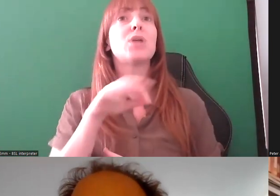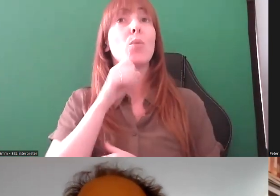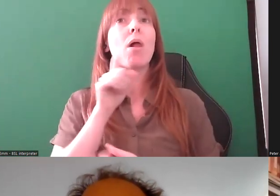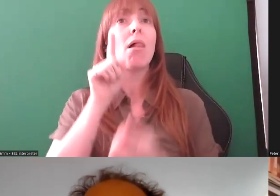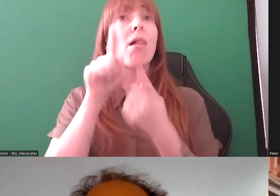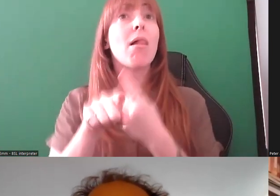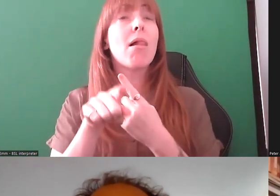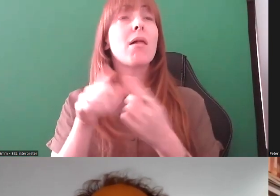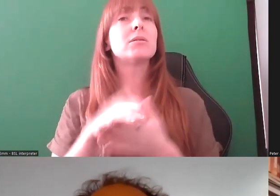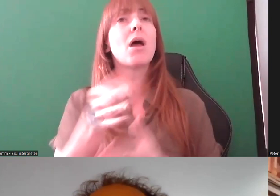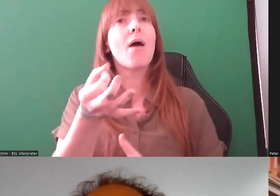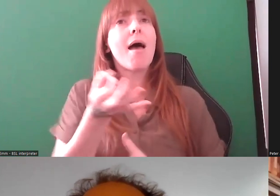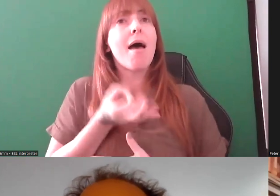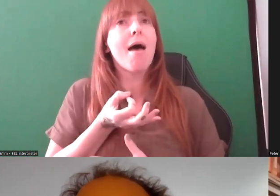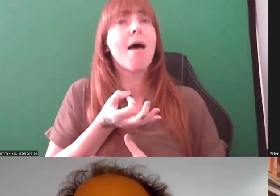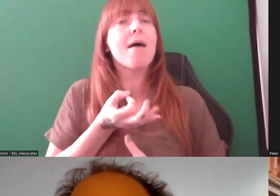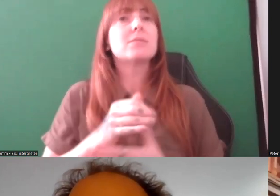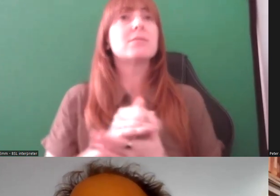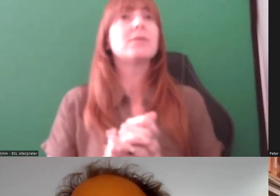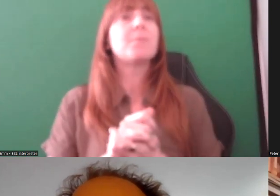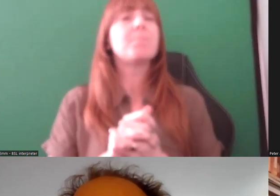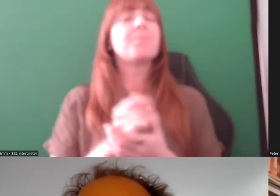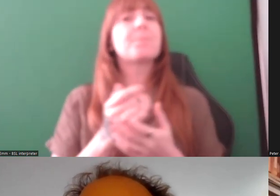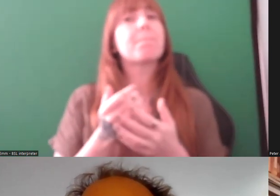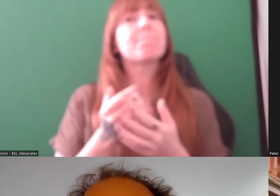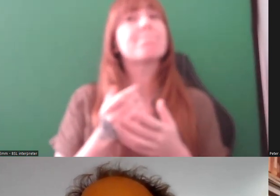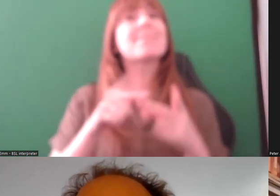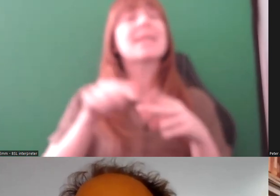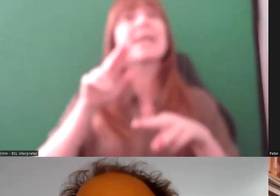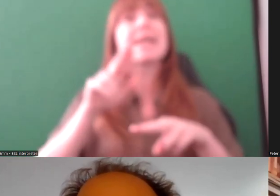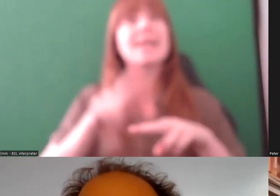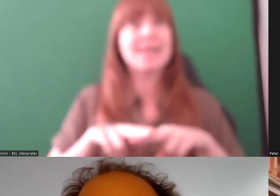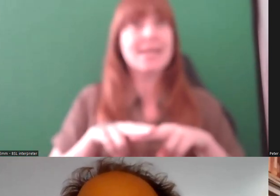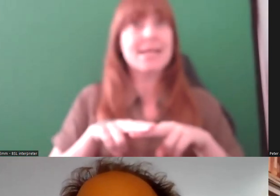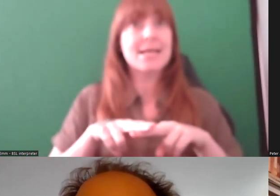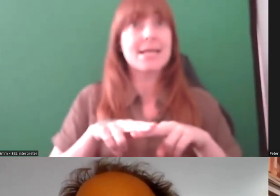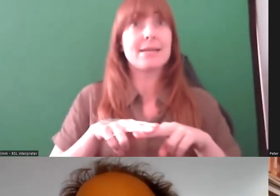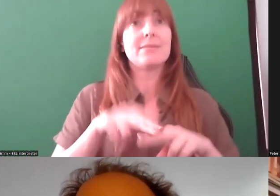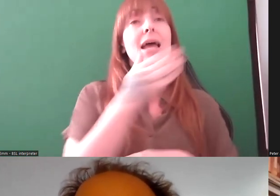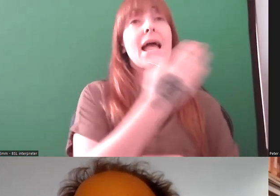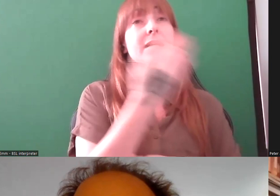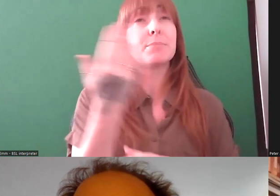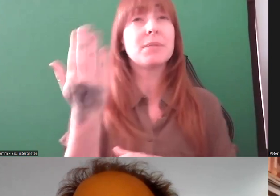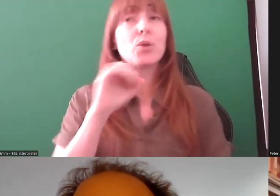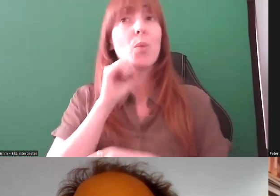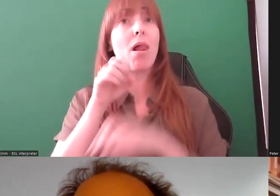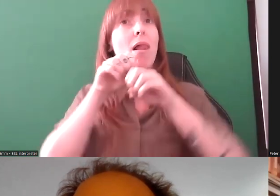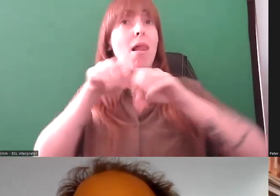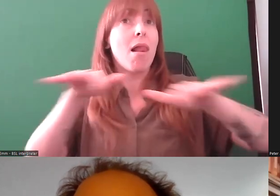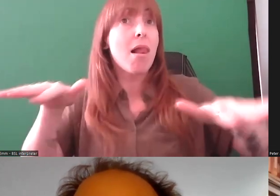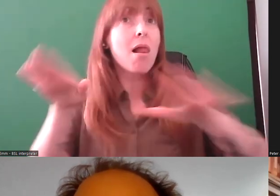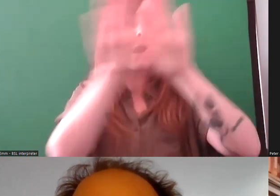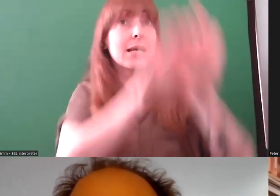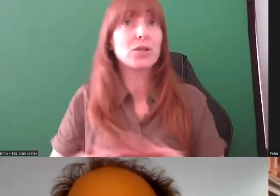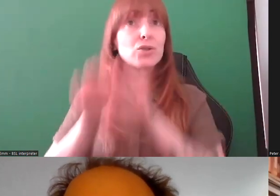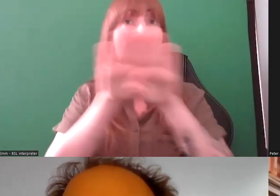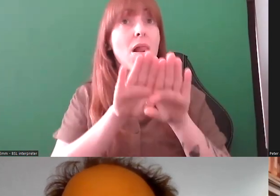they were asking whether "the exhibition ambition is to go National, to do National exhibitions?"